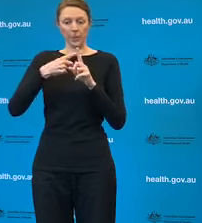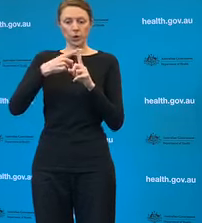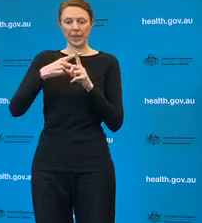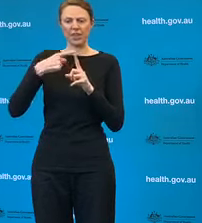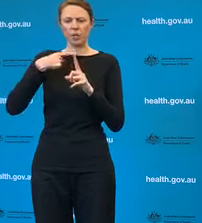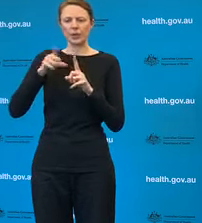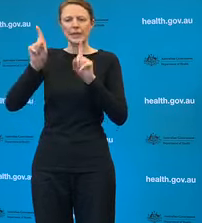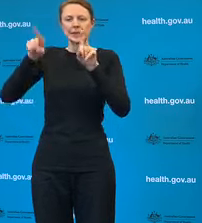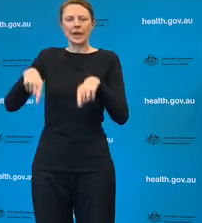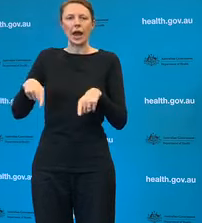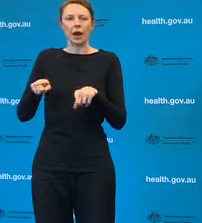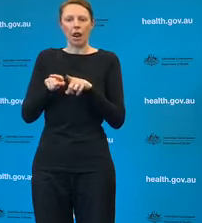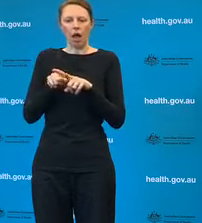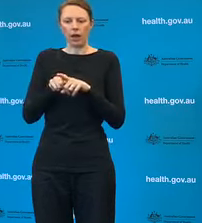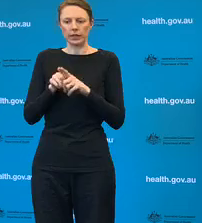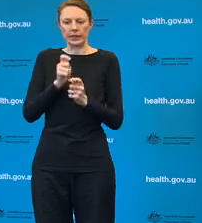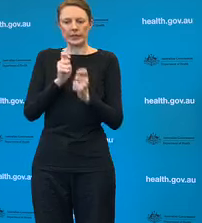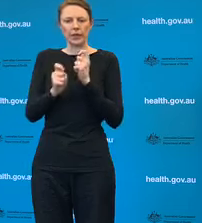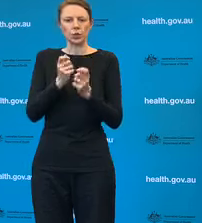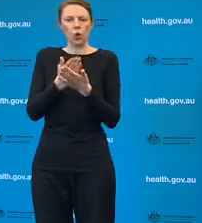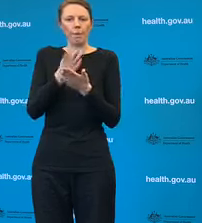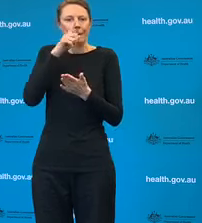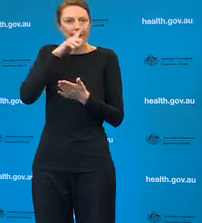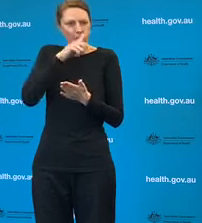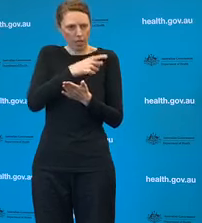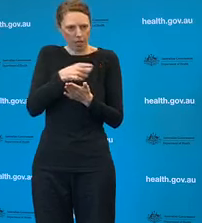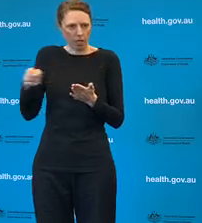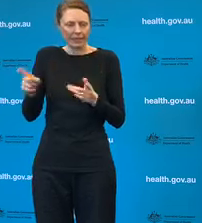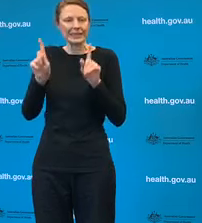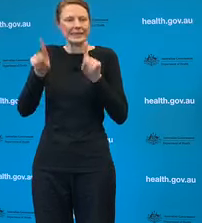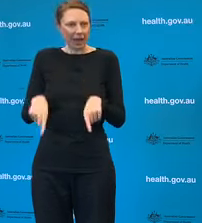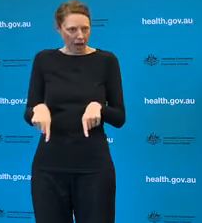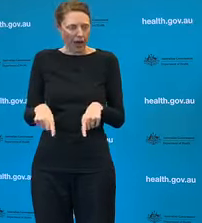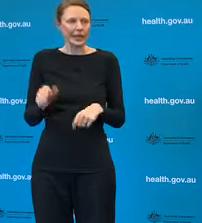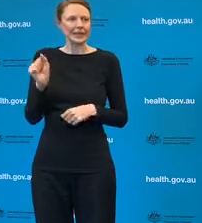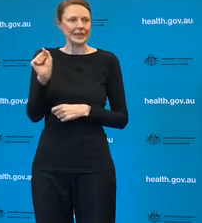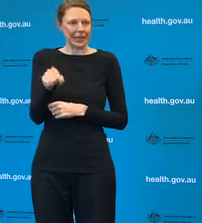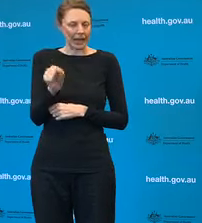of their trials. But that doesn't mean that we have any definite dates on